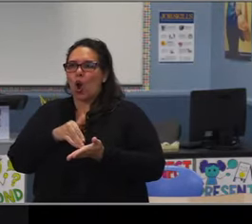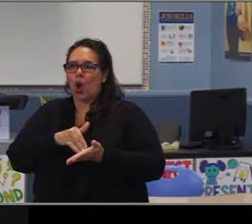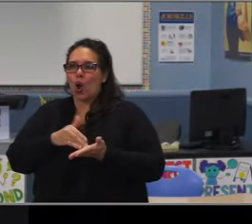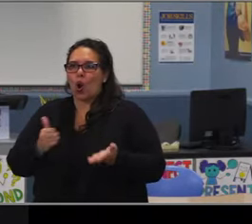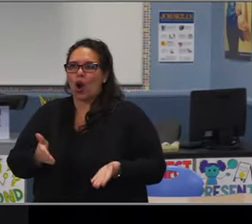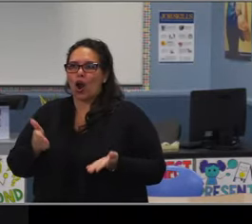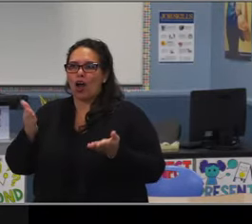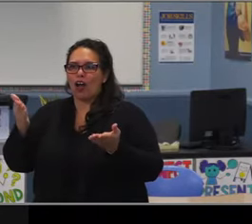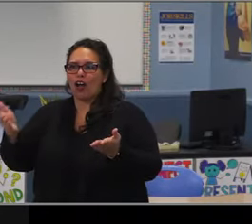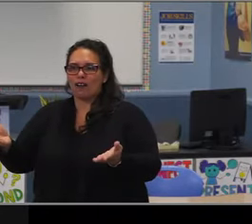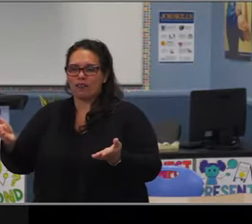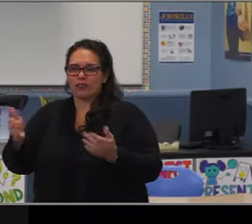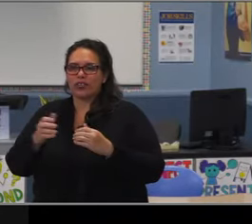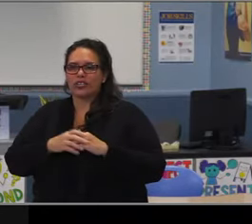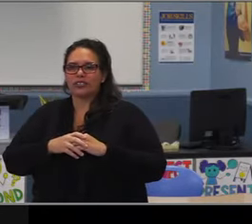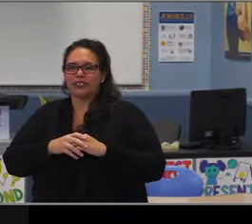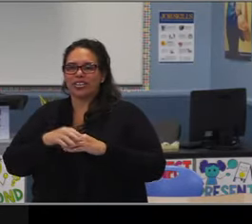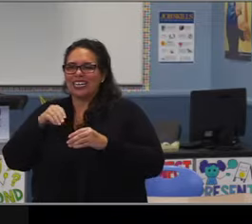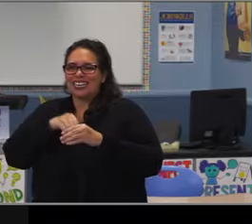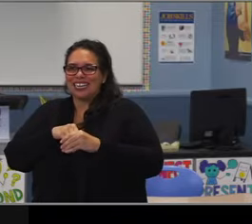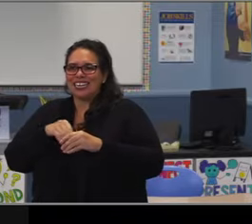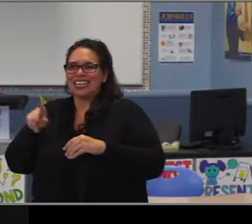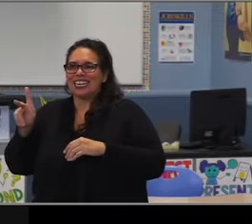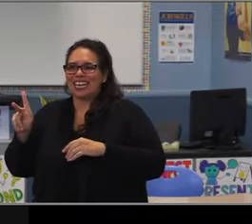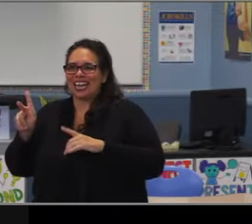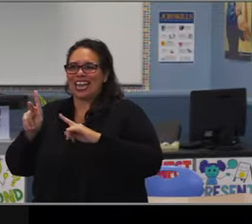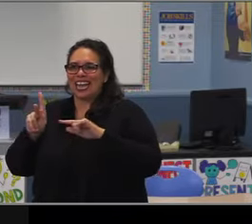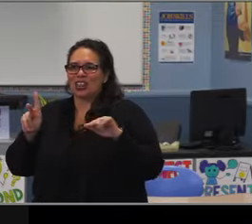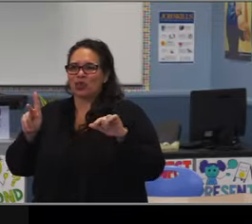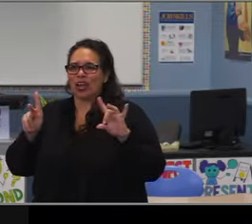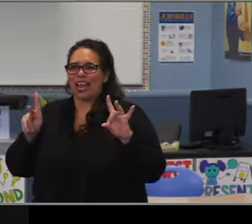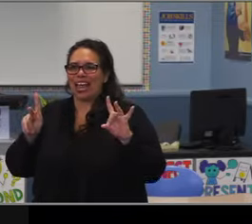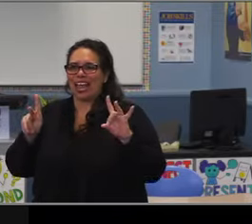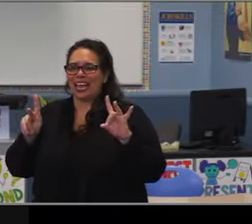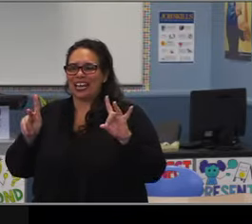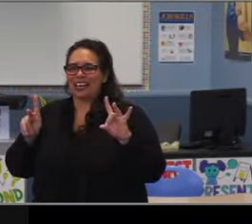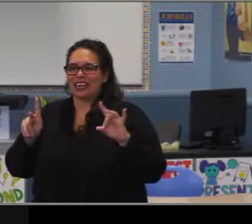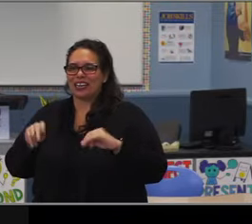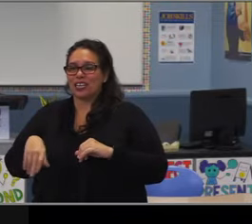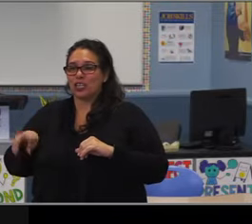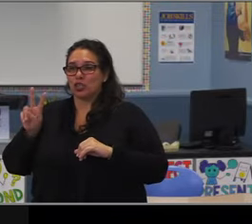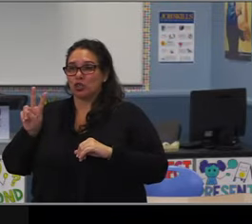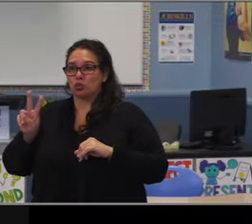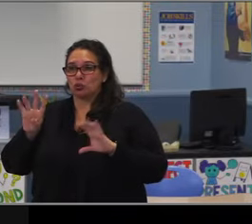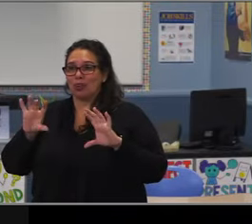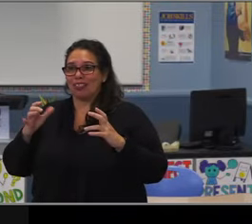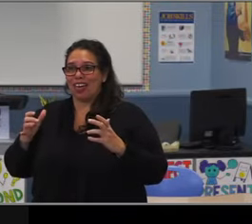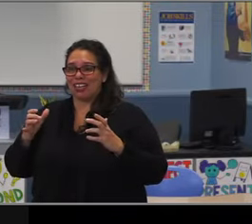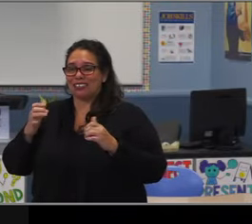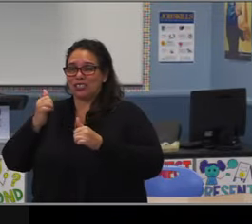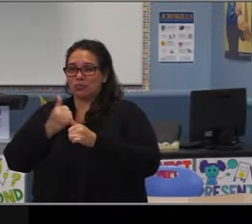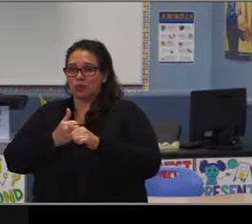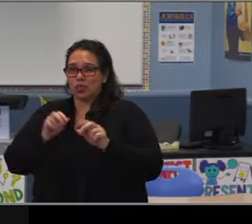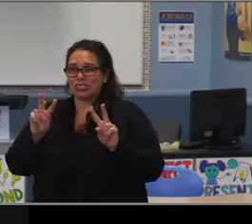Thank you, Mr. Meyer. I will say that, our music teachers do an amazing job trying to accommodate just some of those restrictions